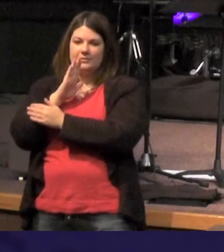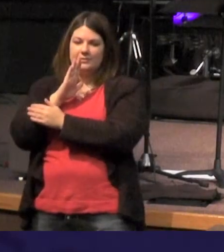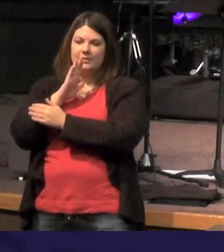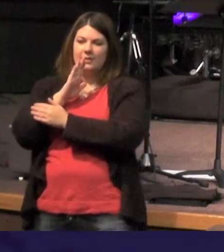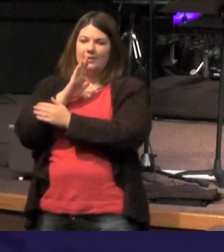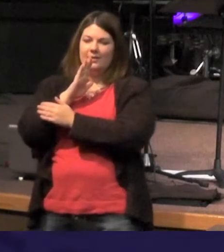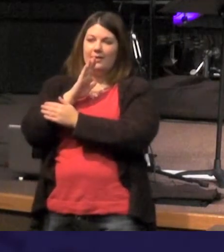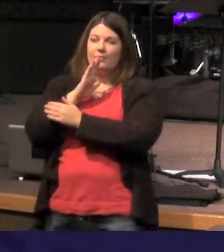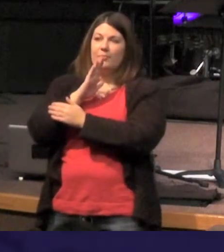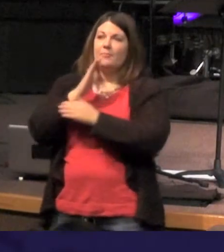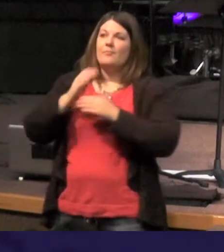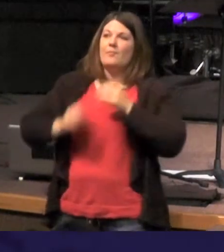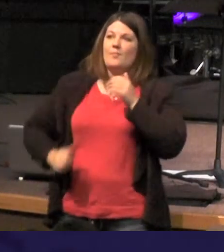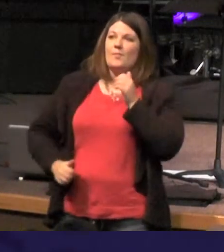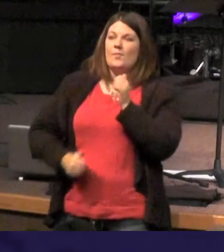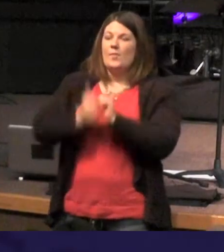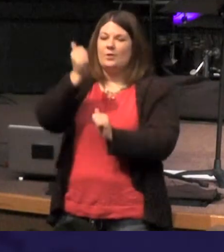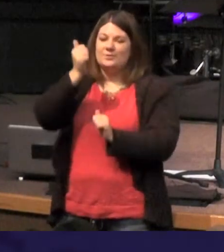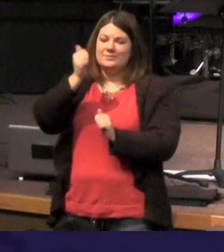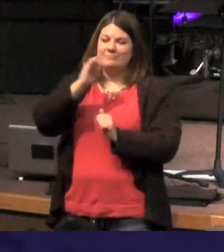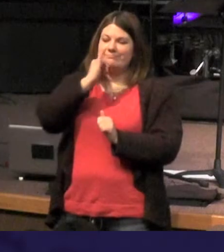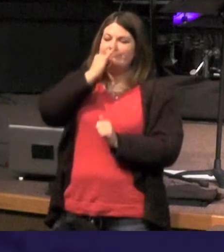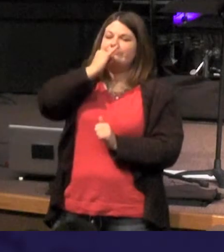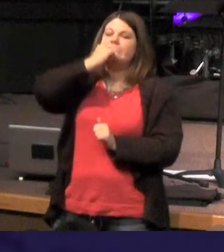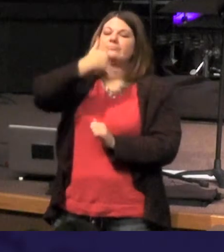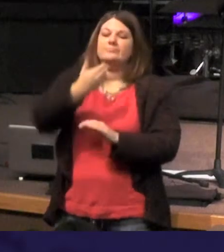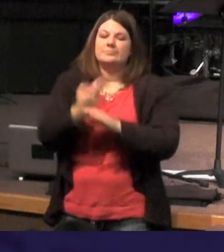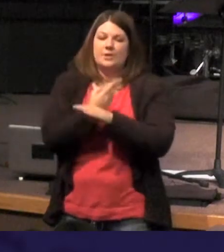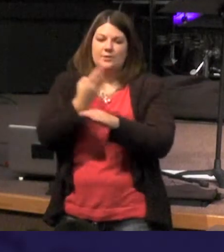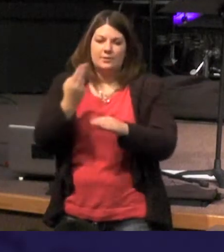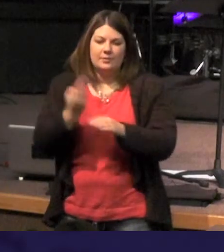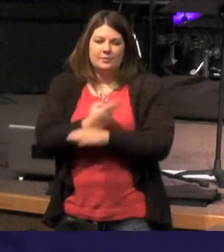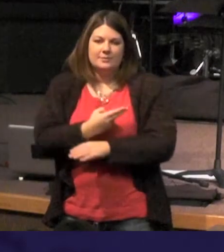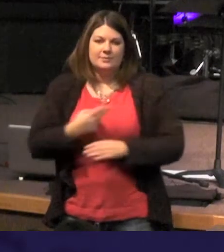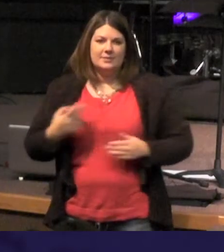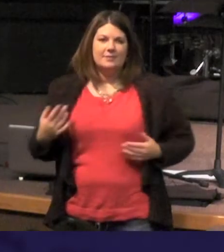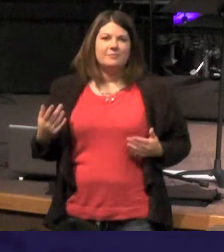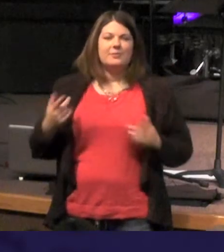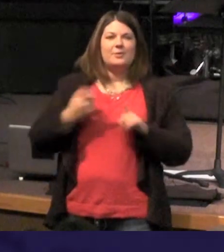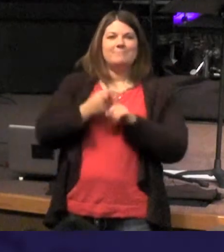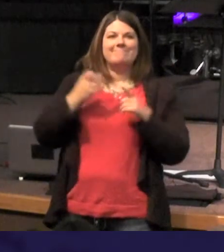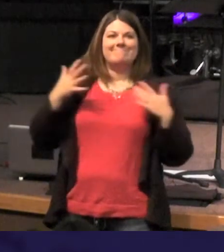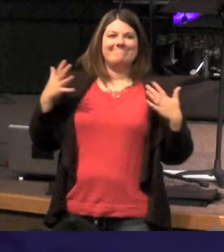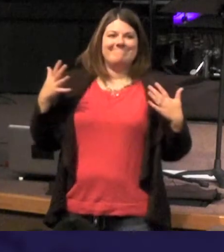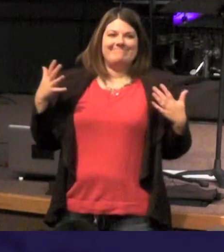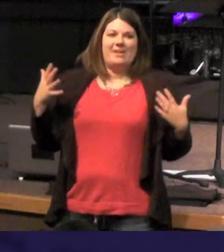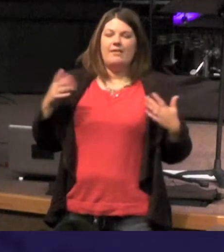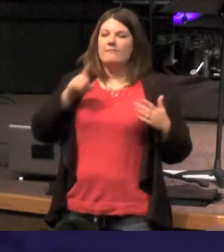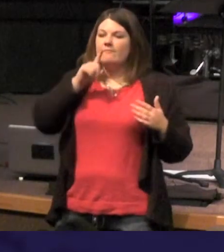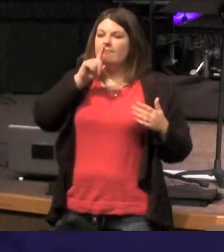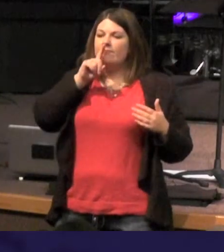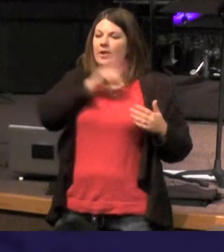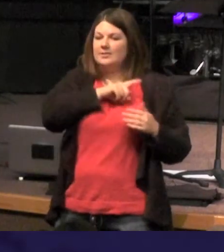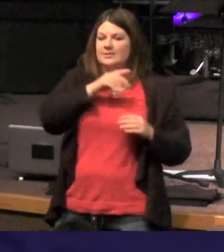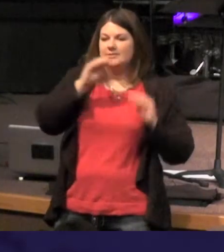probably the most misused by can I say false teaching - cult groups